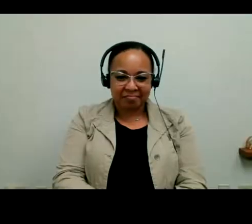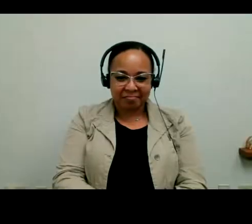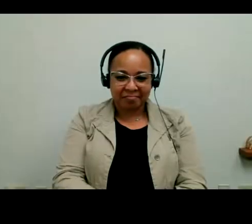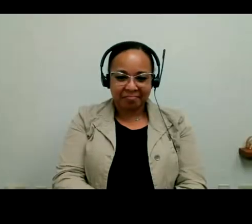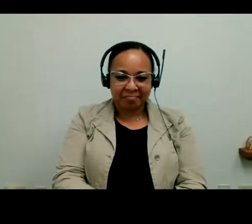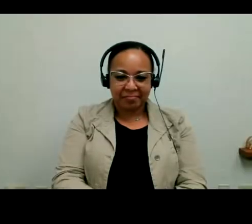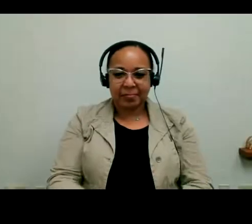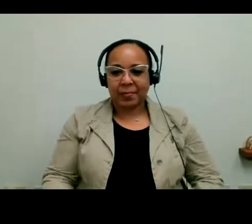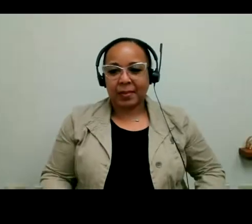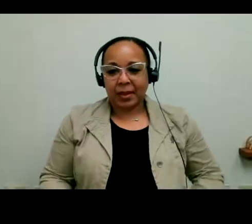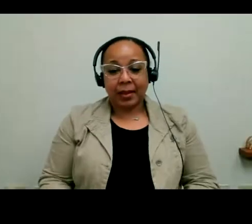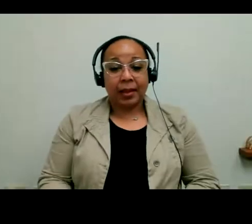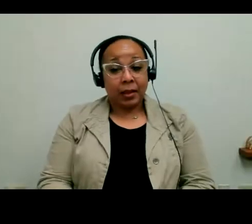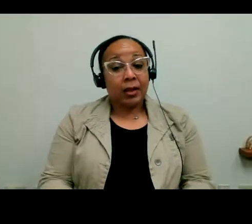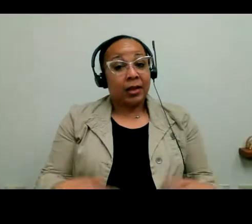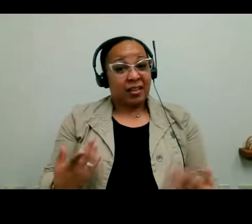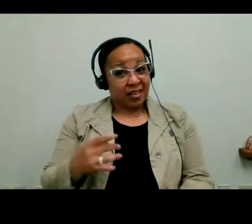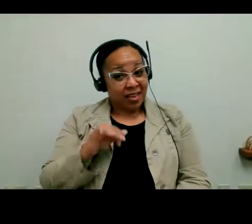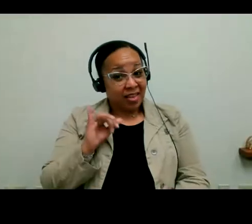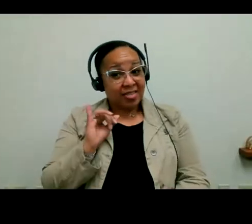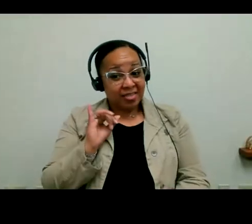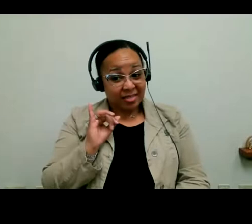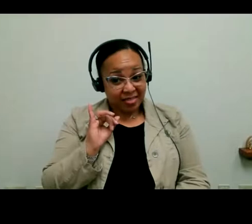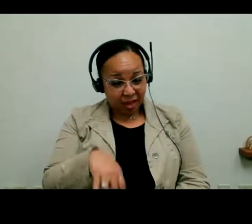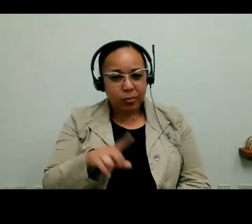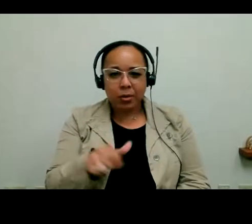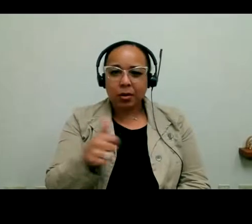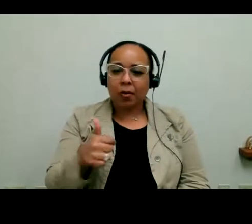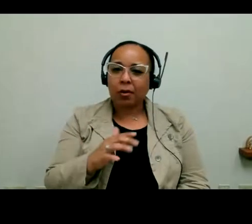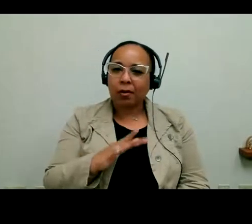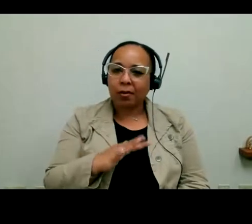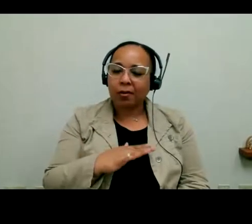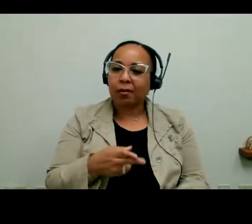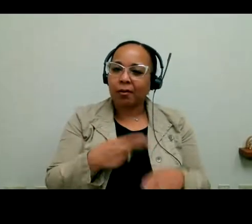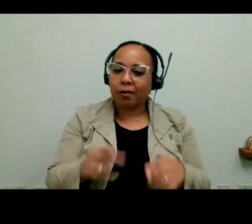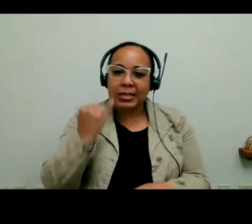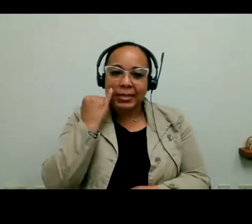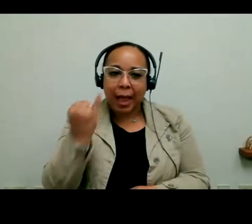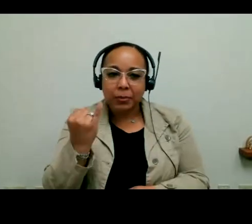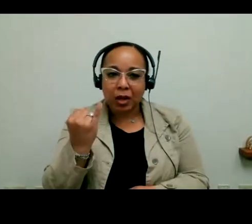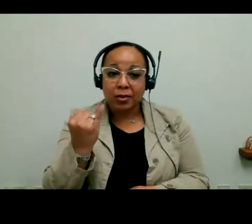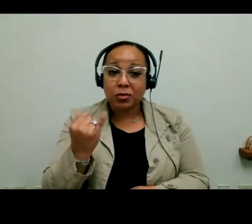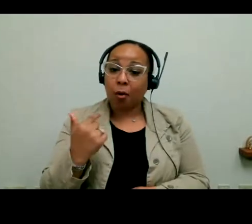So that was another great snapshot.